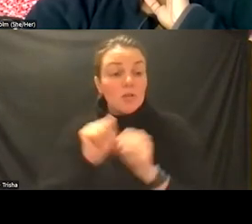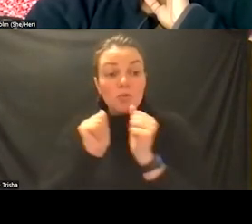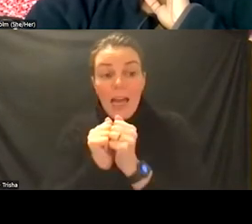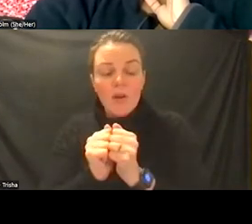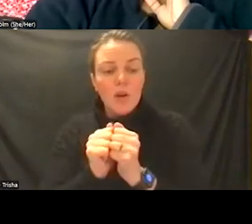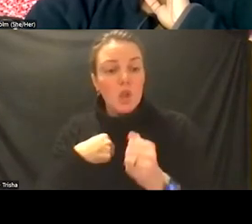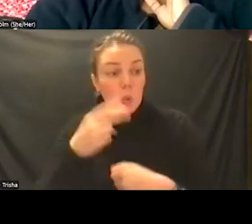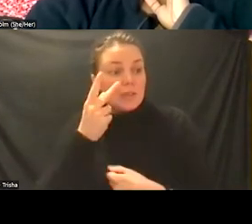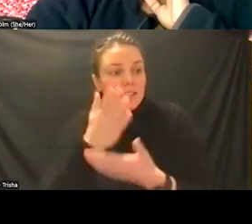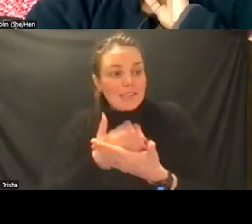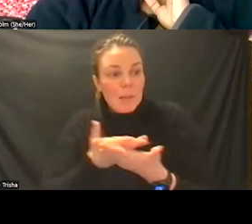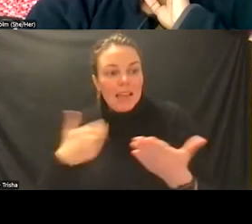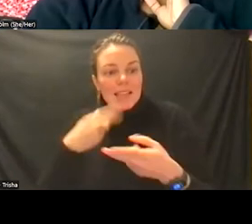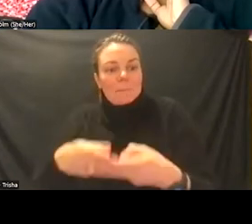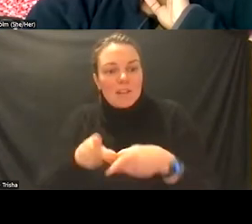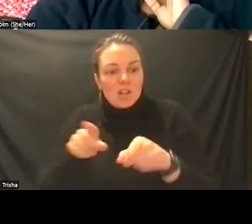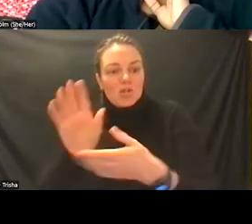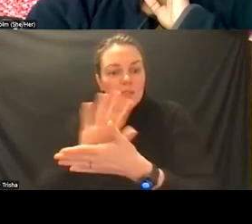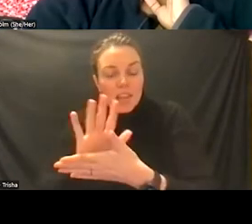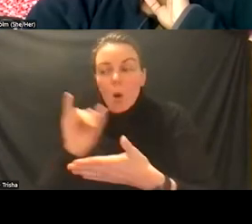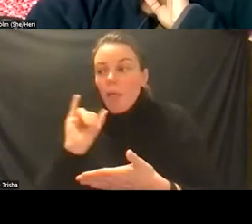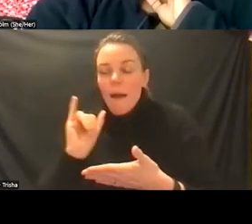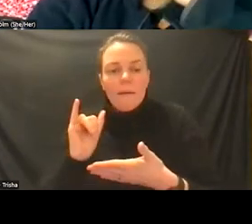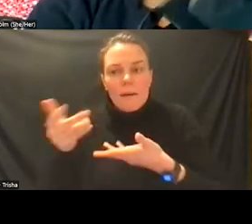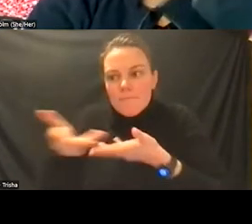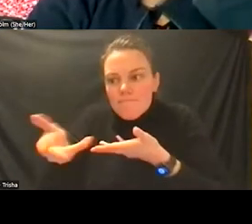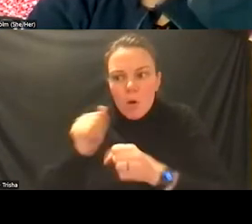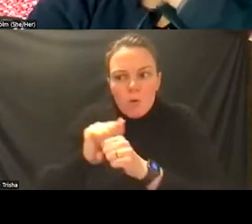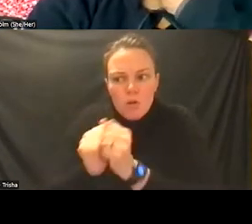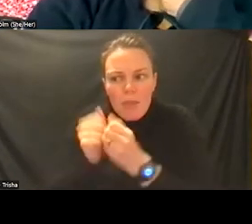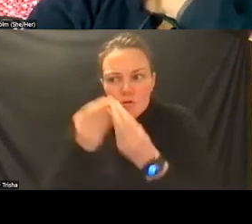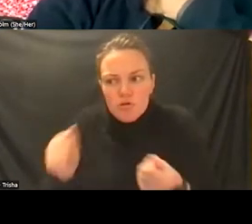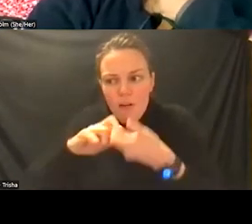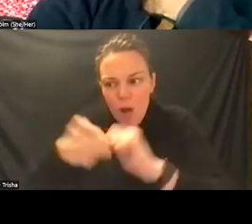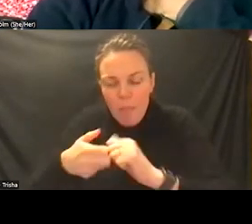video like shared problem solving therapeutic alternatives to punishment and so forth